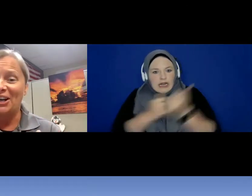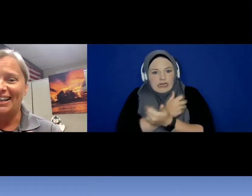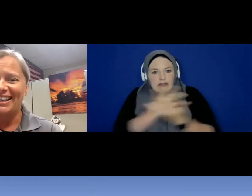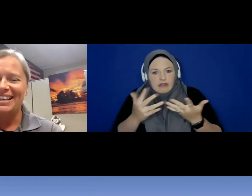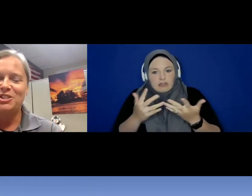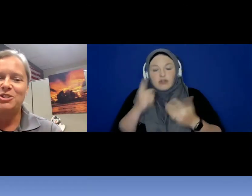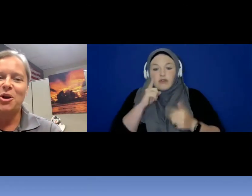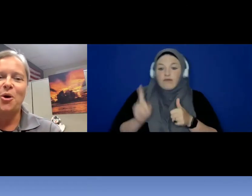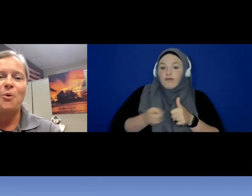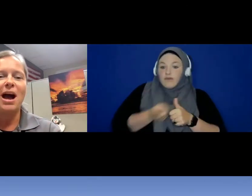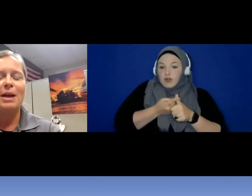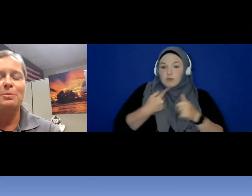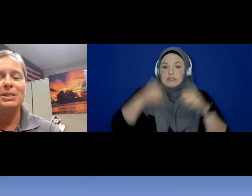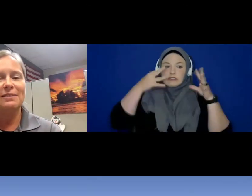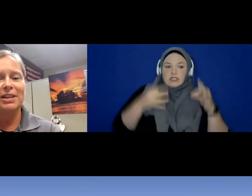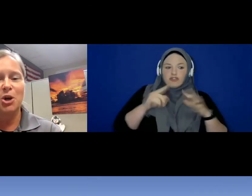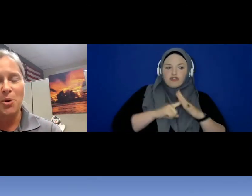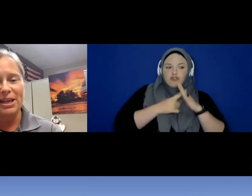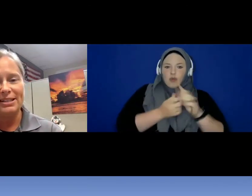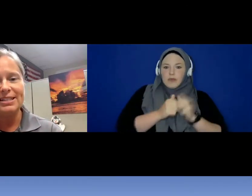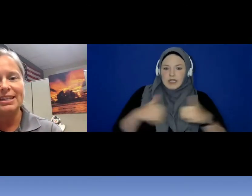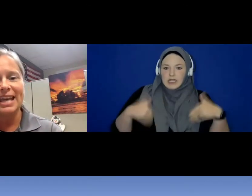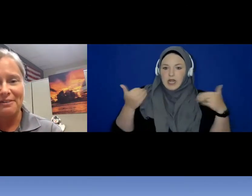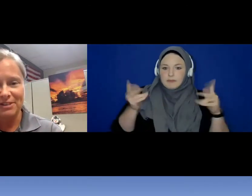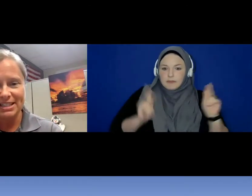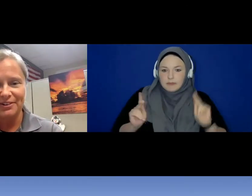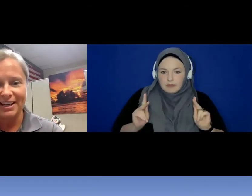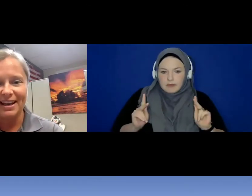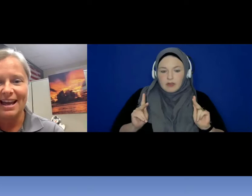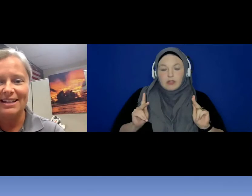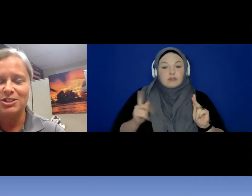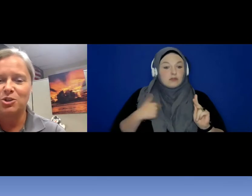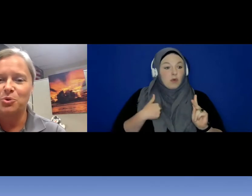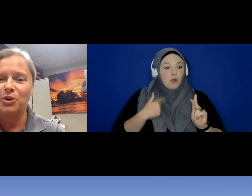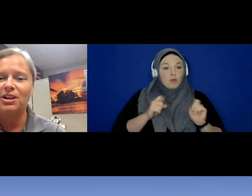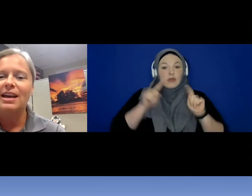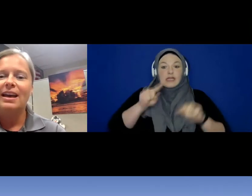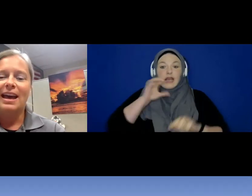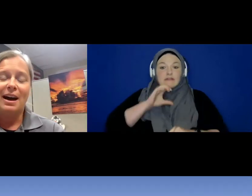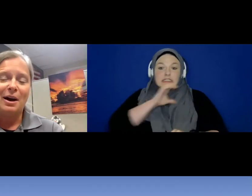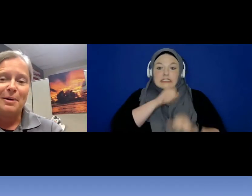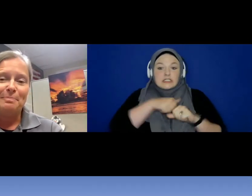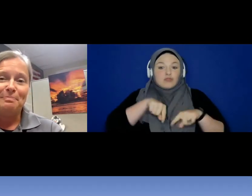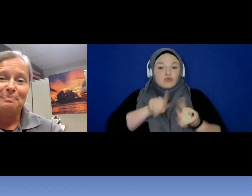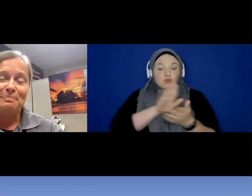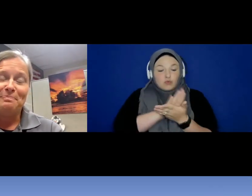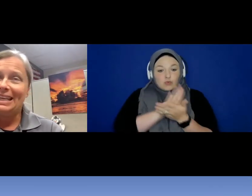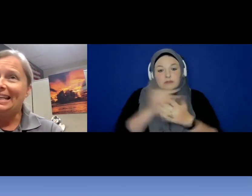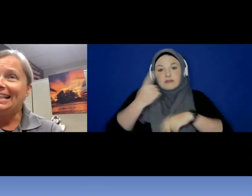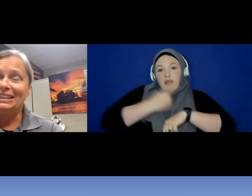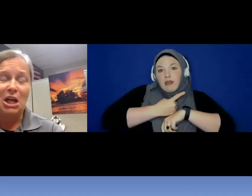. So, I was even going into the cafeteria at school school, eating